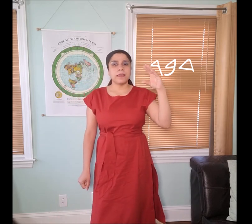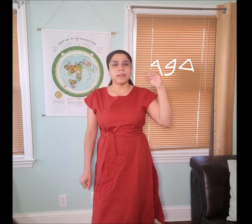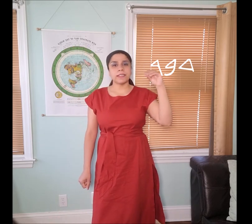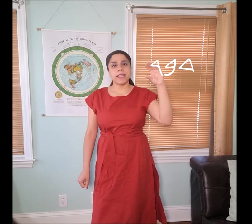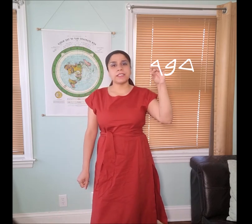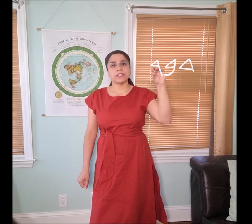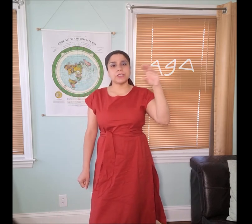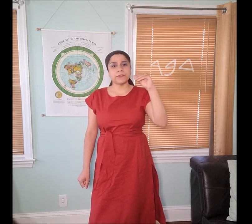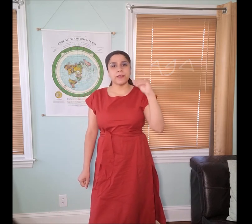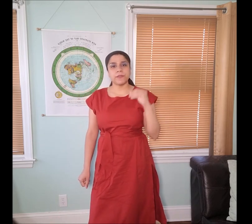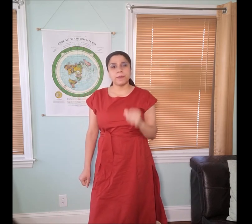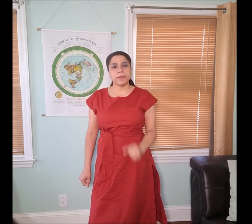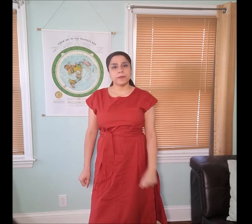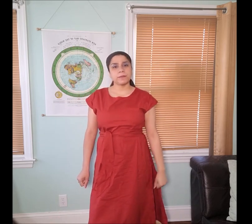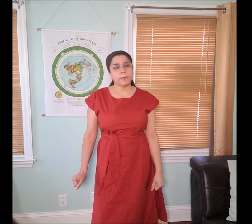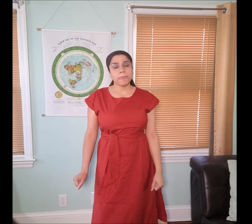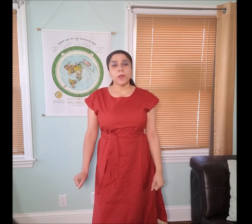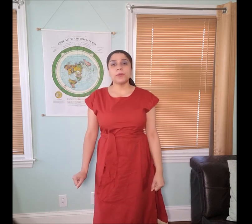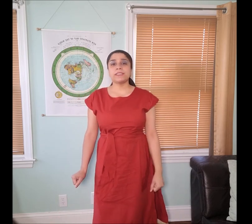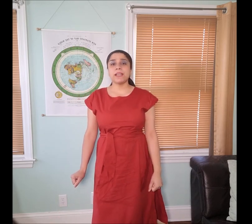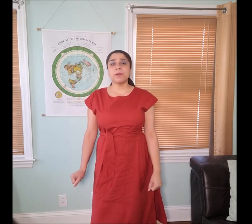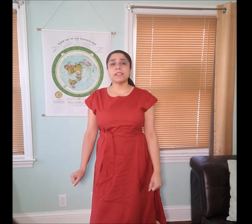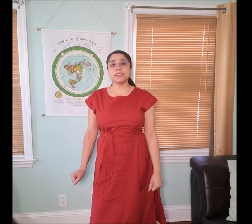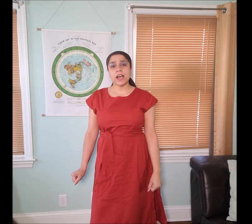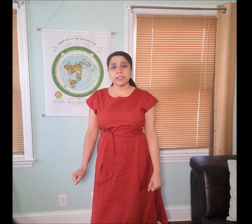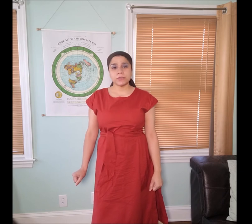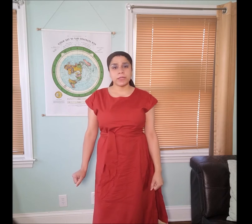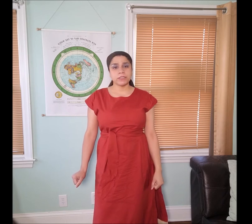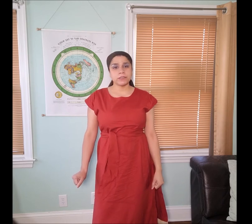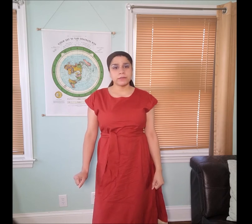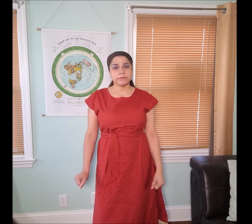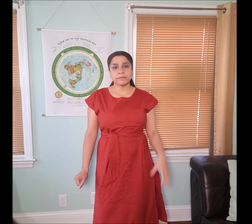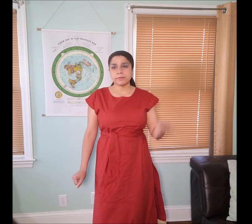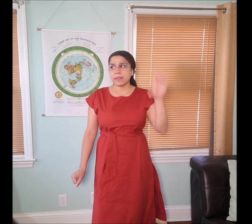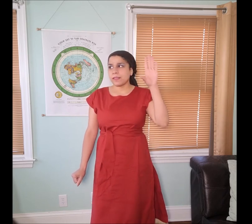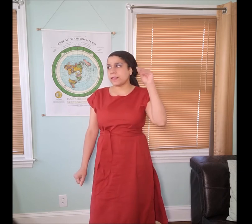this hand gesture is very familiar. When someone is talking too much, this